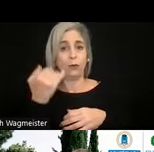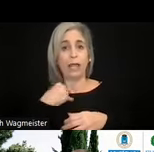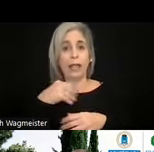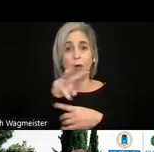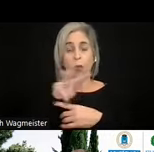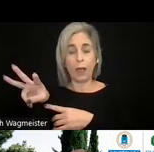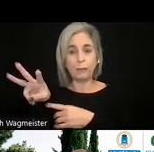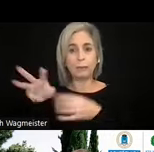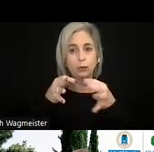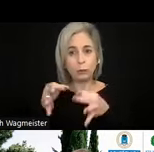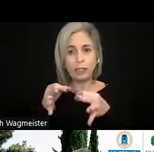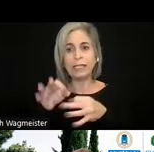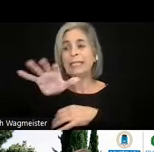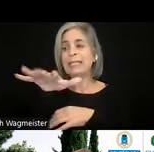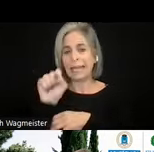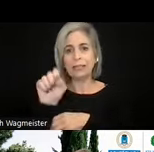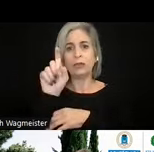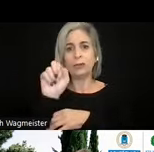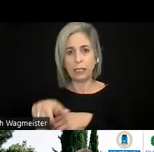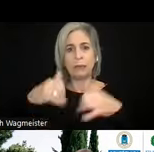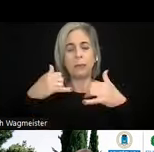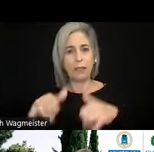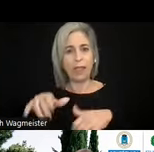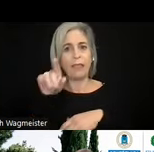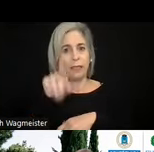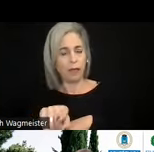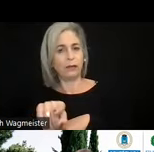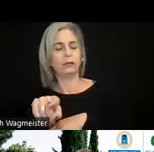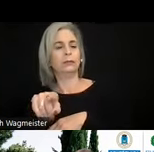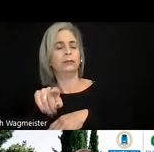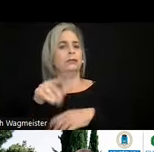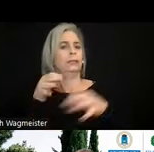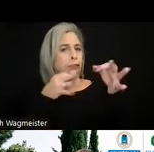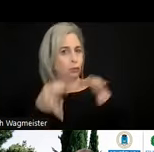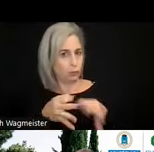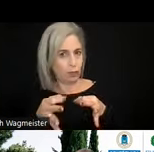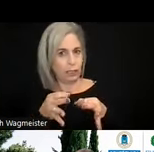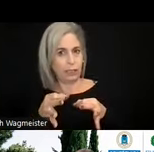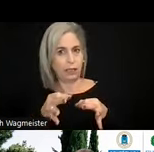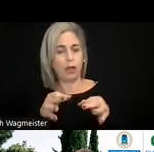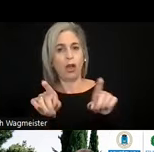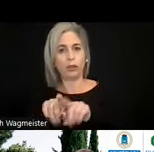then it has to play it audio description, providing the audio description if it exists.